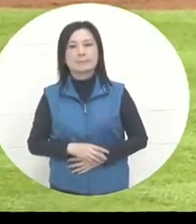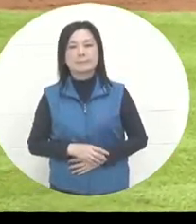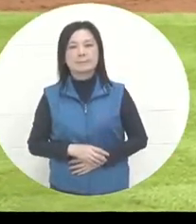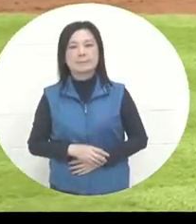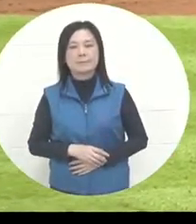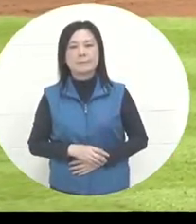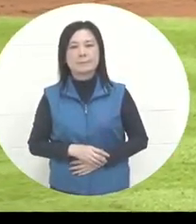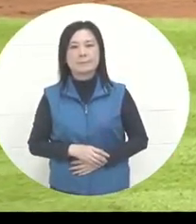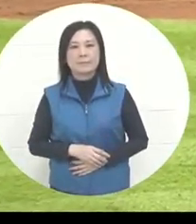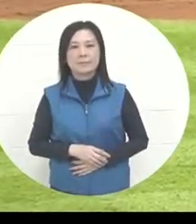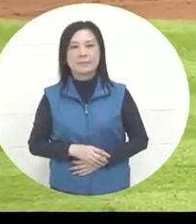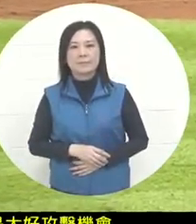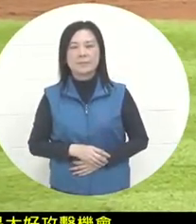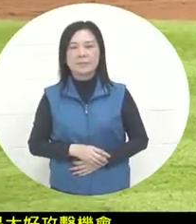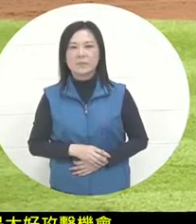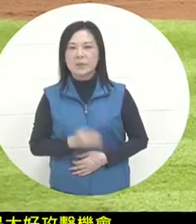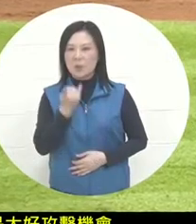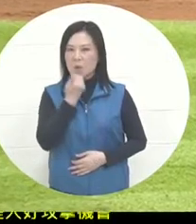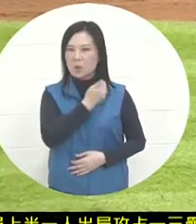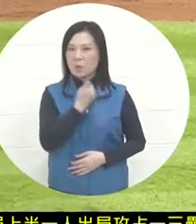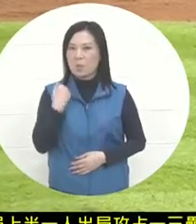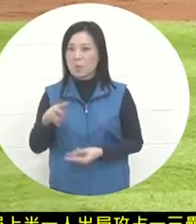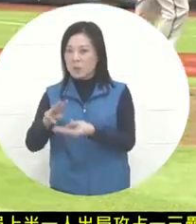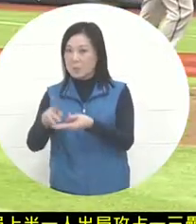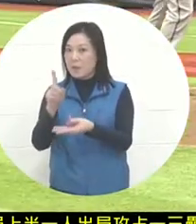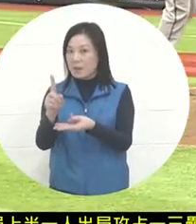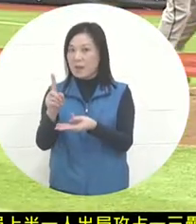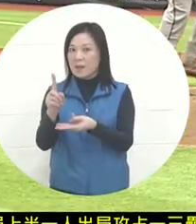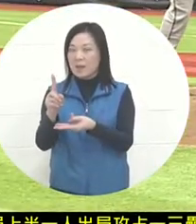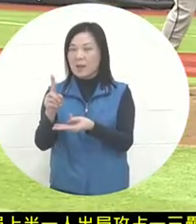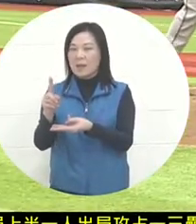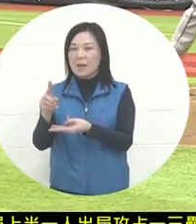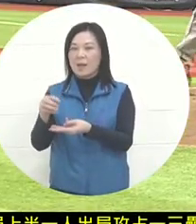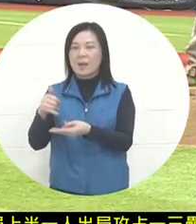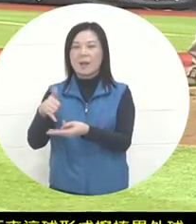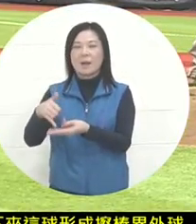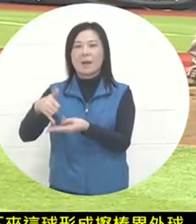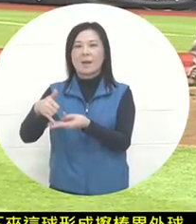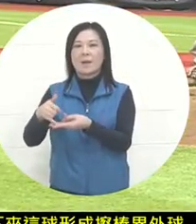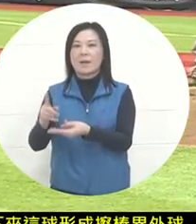was likely to hit the base behind the home plate, and the runner on the first base was in the current state of the first and third categories.